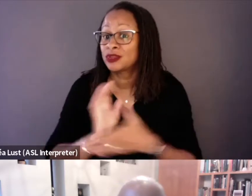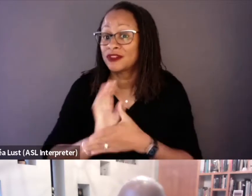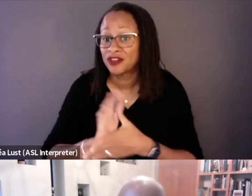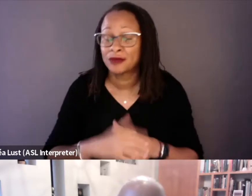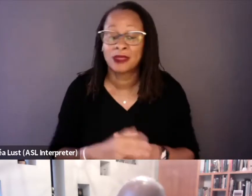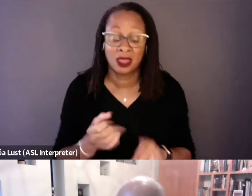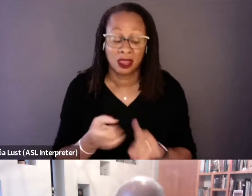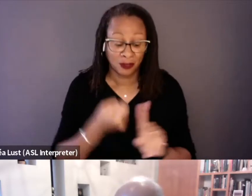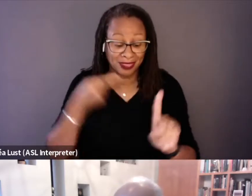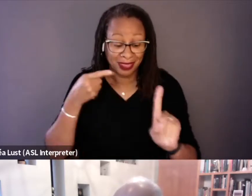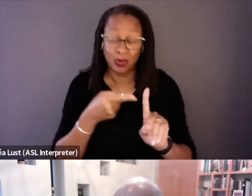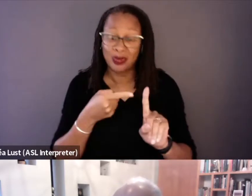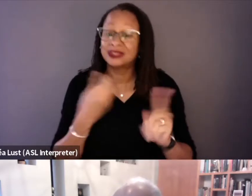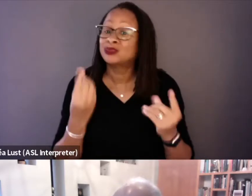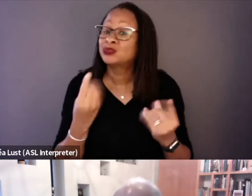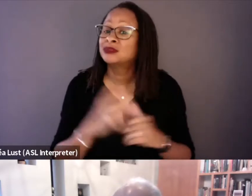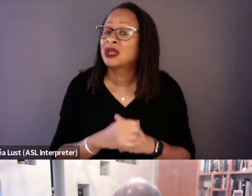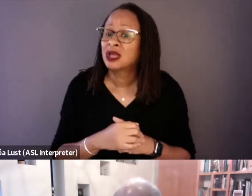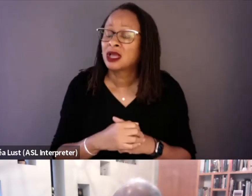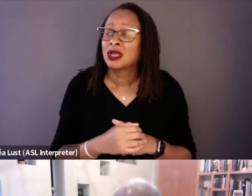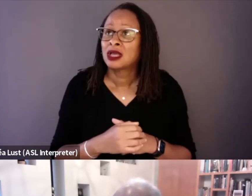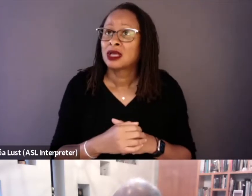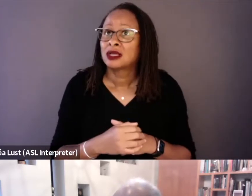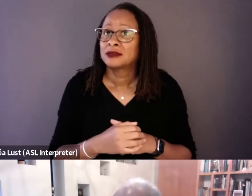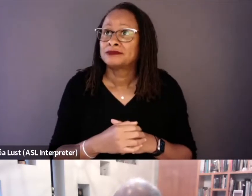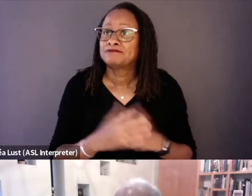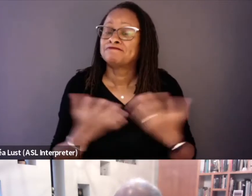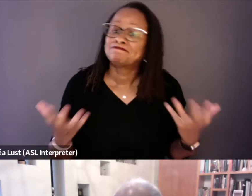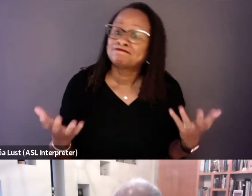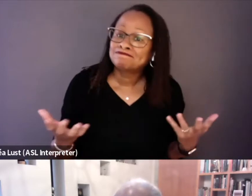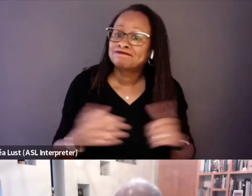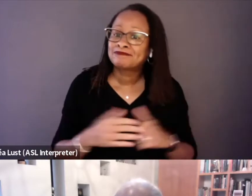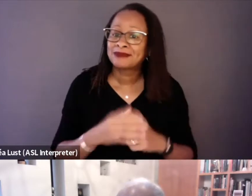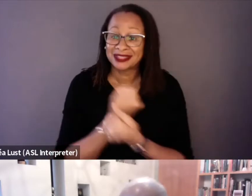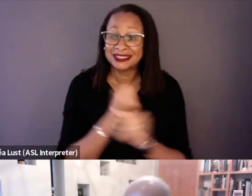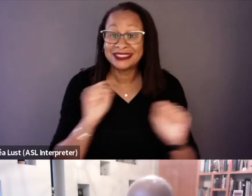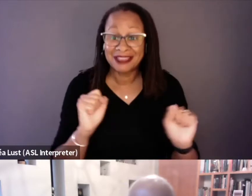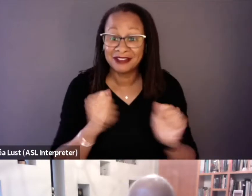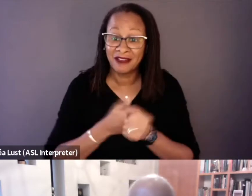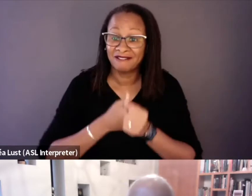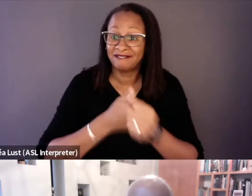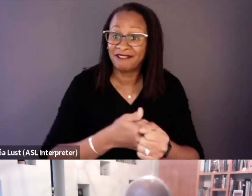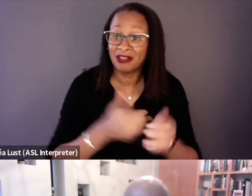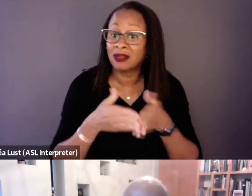it was just a question of just on the safety part, following the public health guidelines,